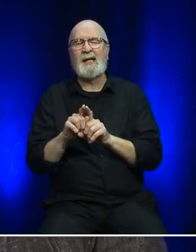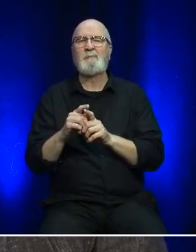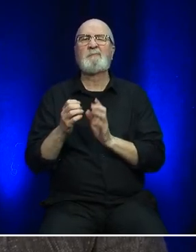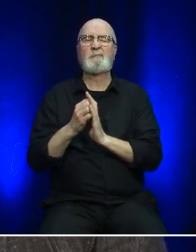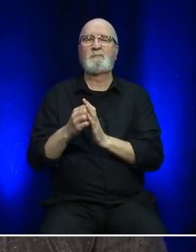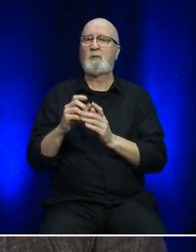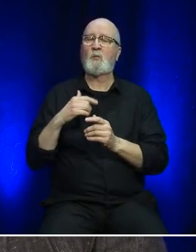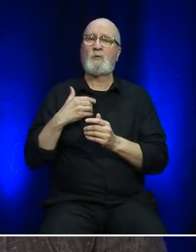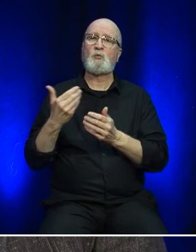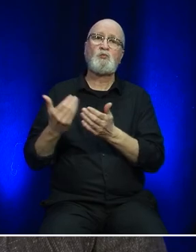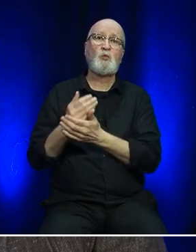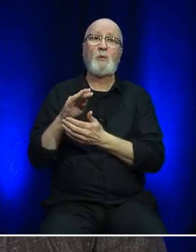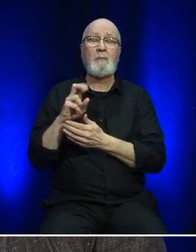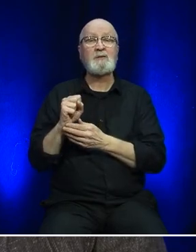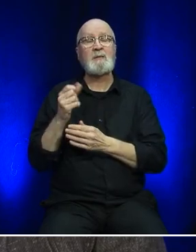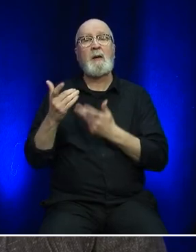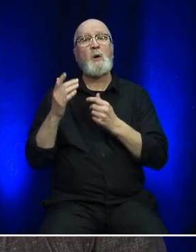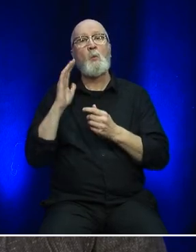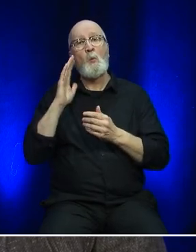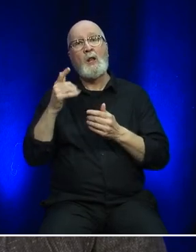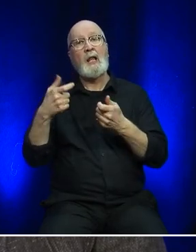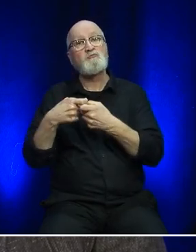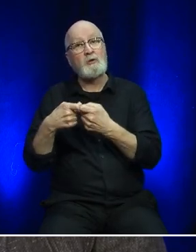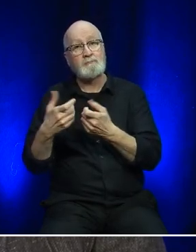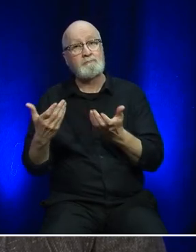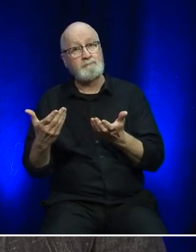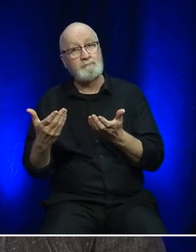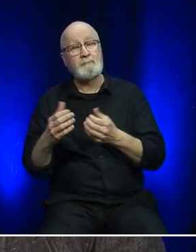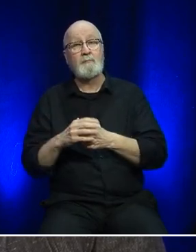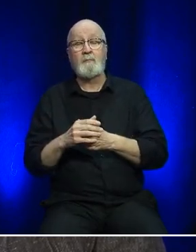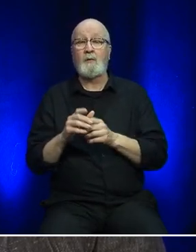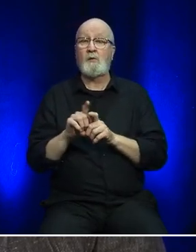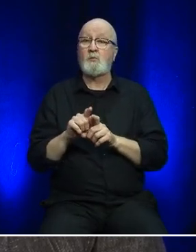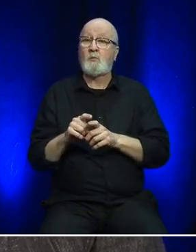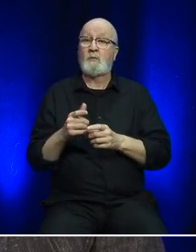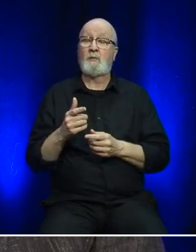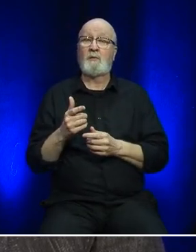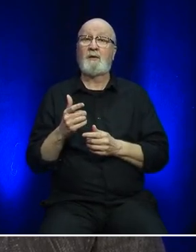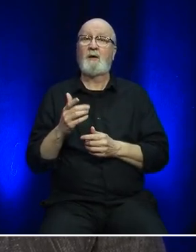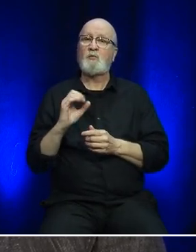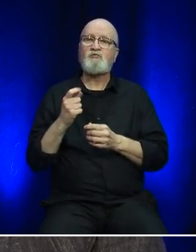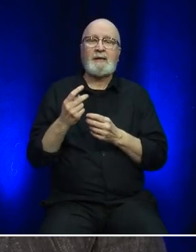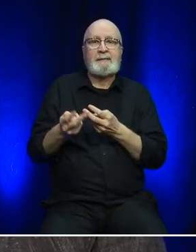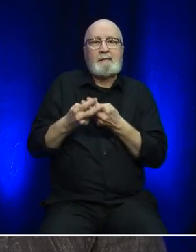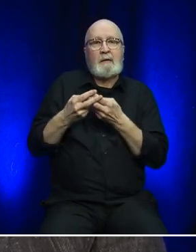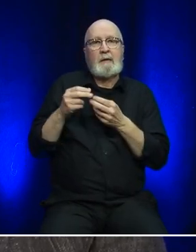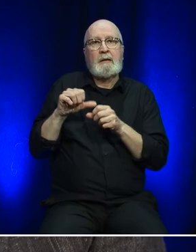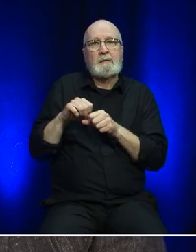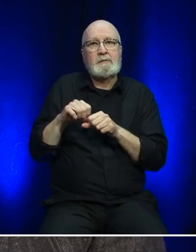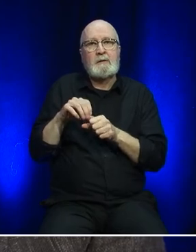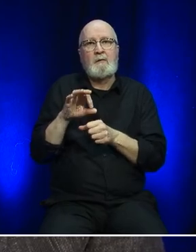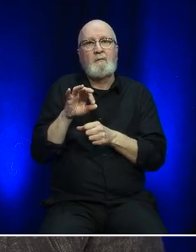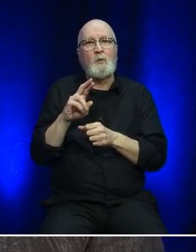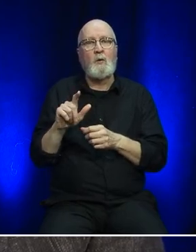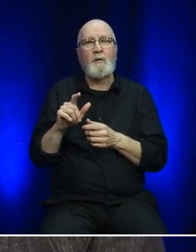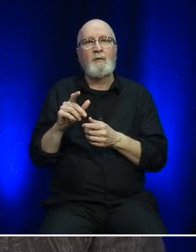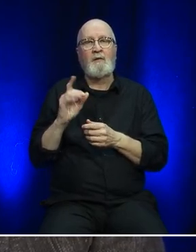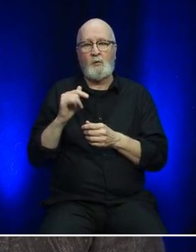electric buses, we're also looking at a number of fuel efficiency initiatives on our vessels